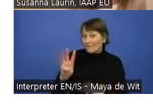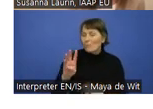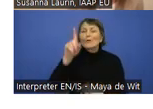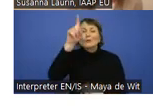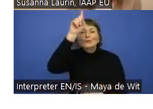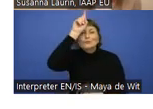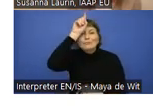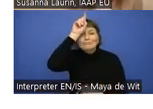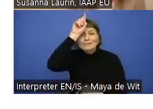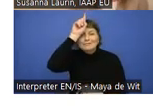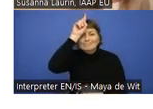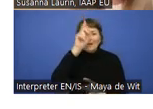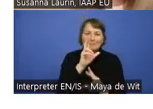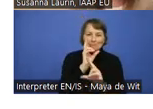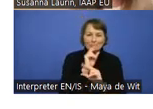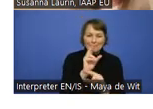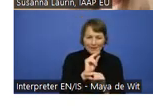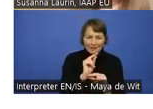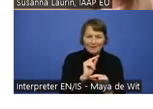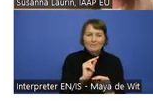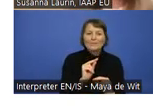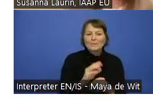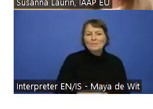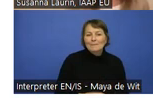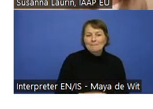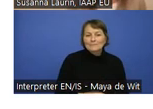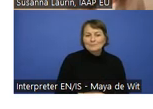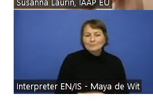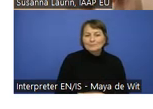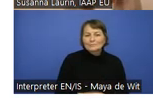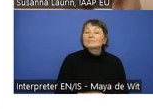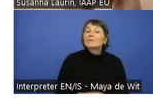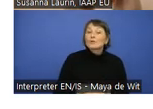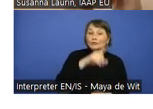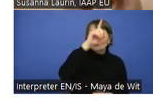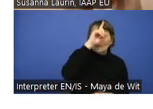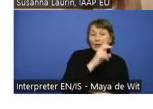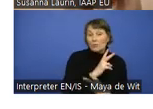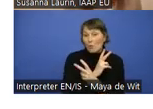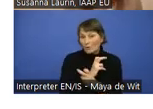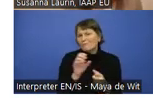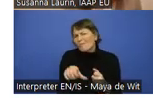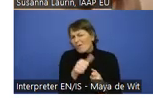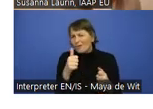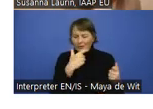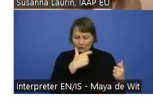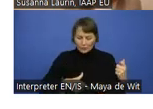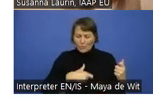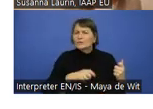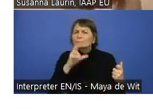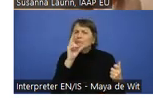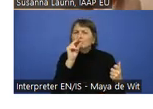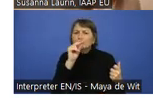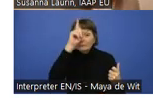that the Germany, Austria and German speaking part of Switzerland where we present Europe